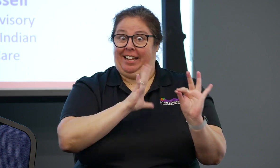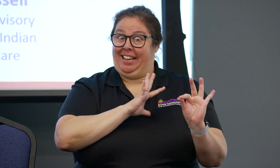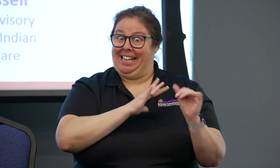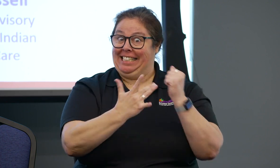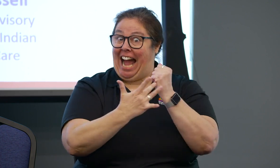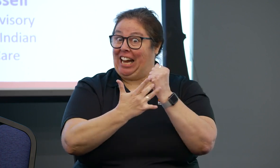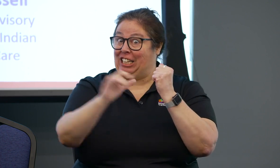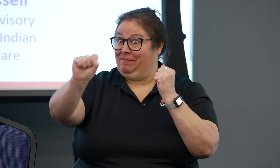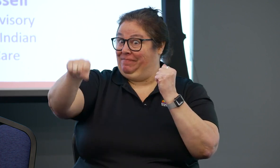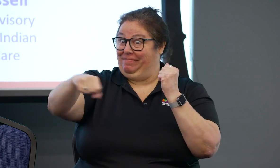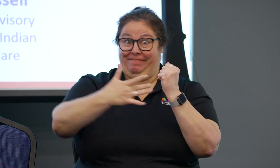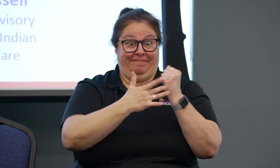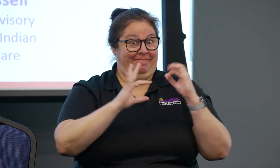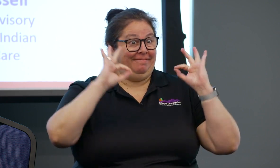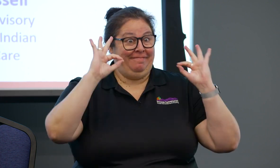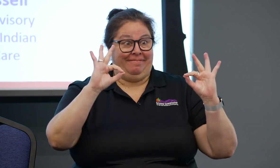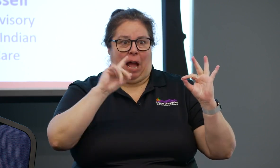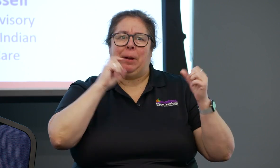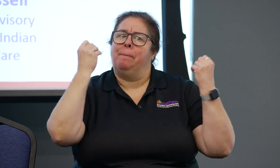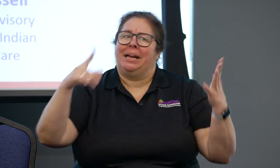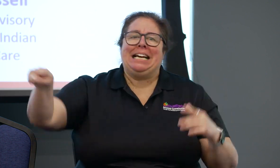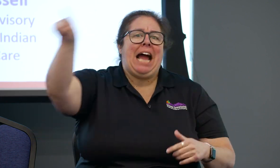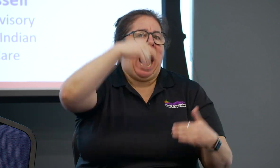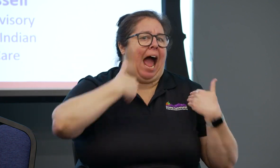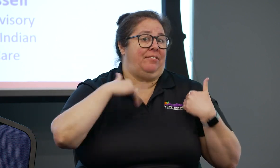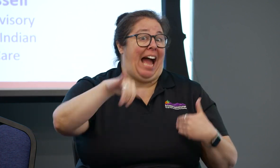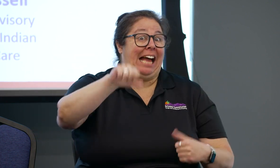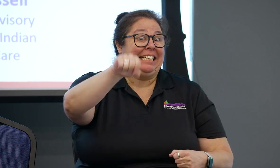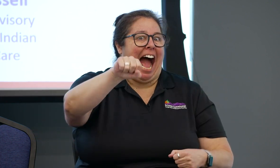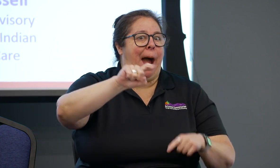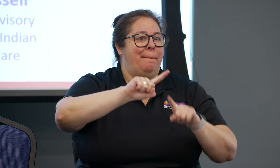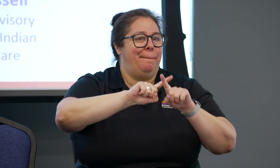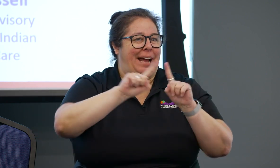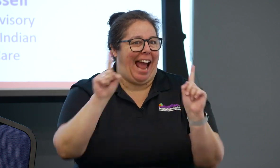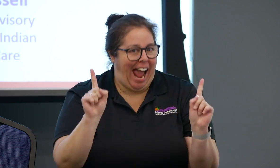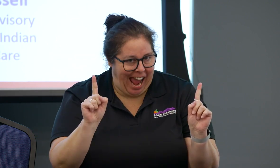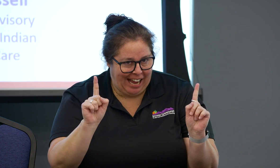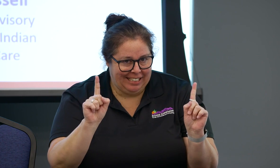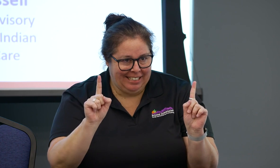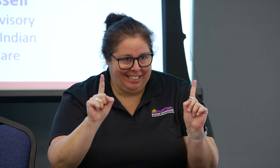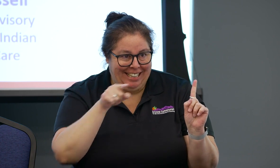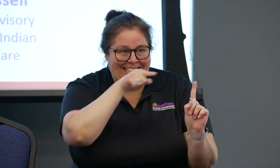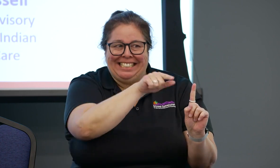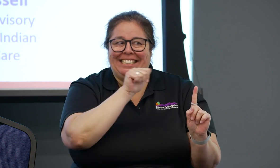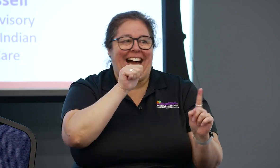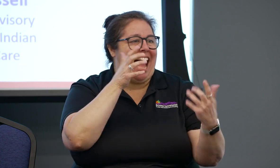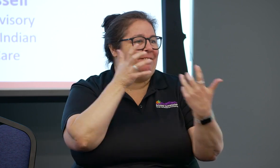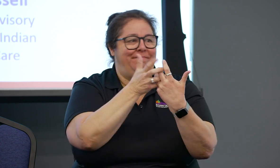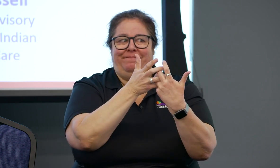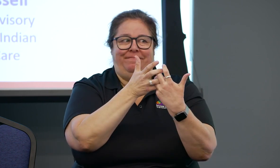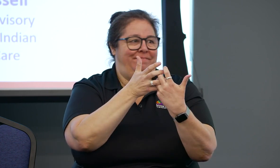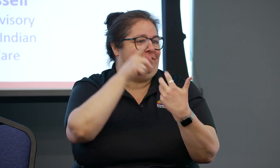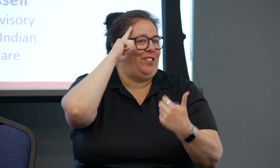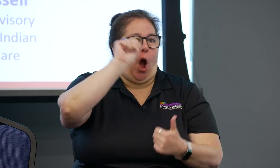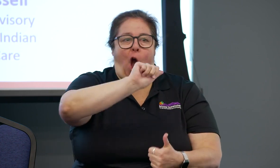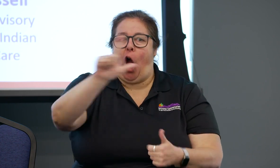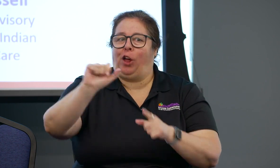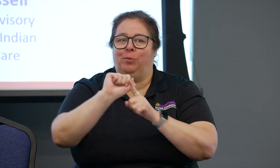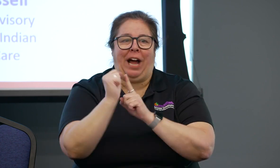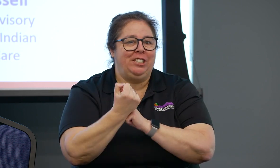So those resources aren't available to us. Another of the big barriers that we face is the use of video remote interpreting or VRI.